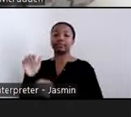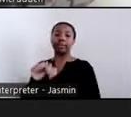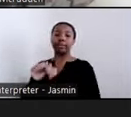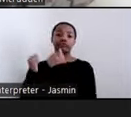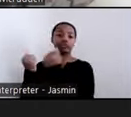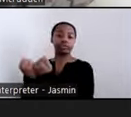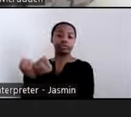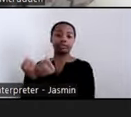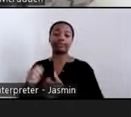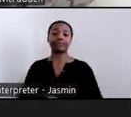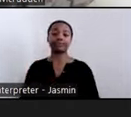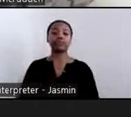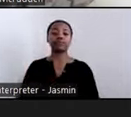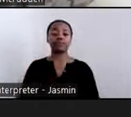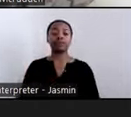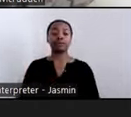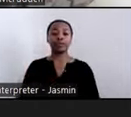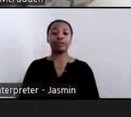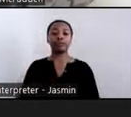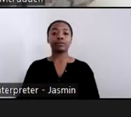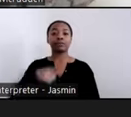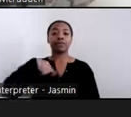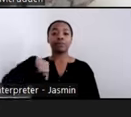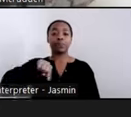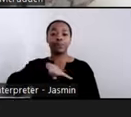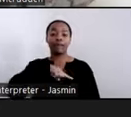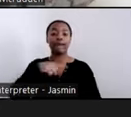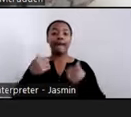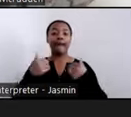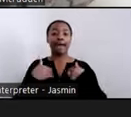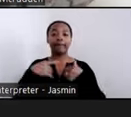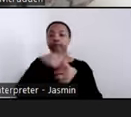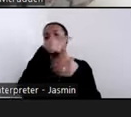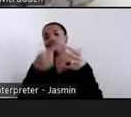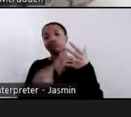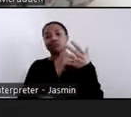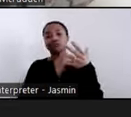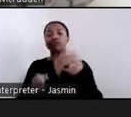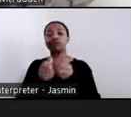community has a number of entities and programs helping people access housing